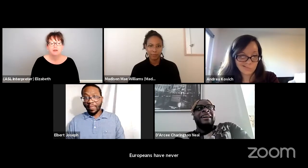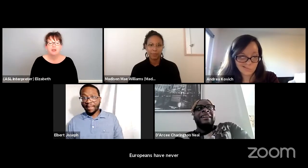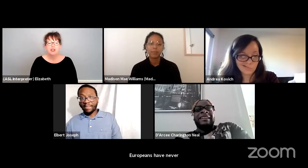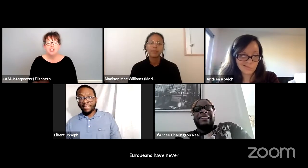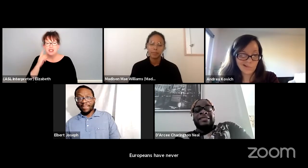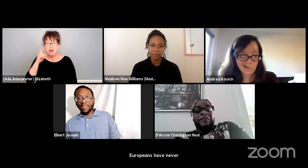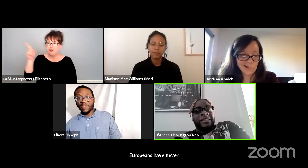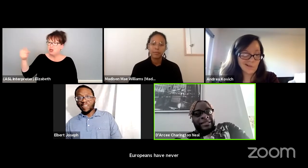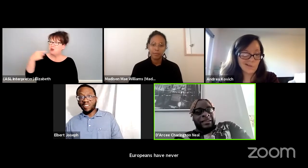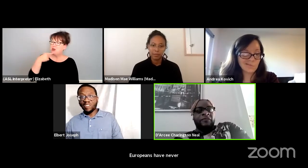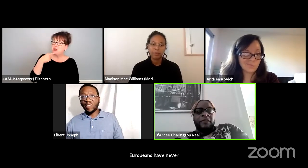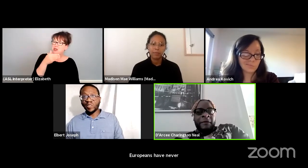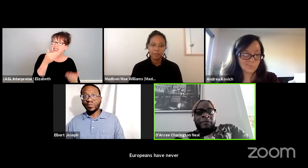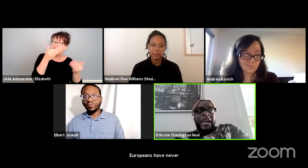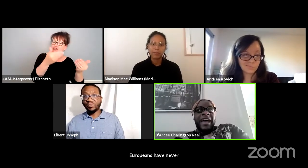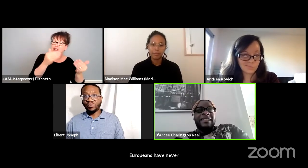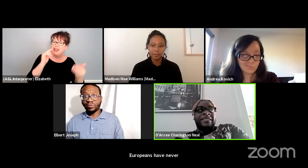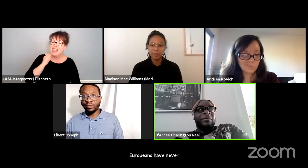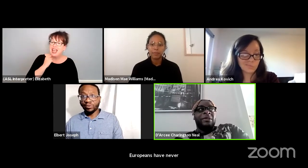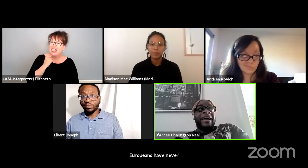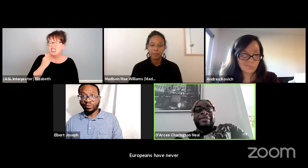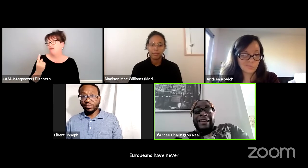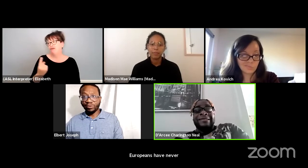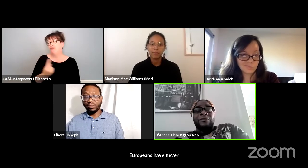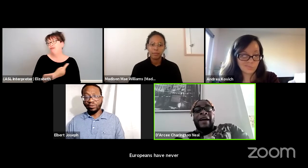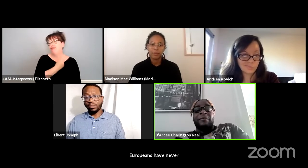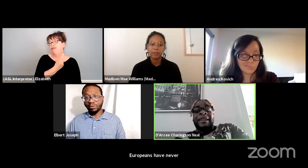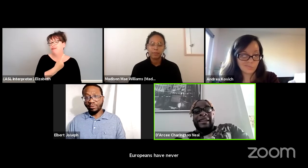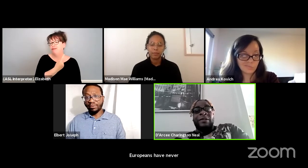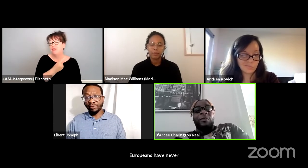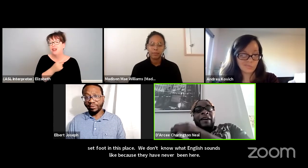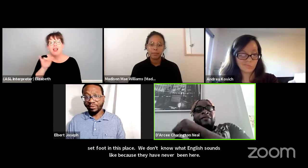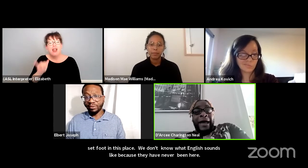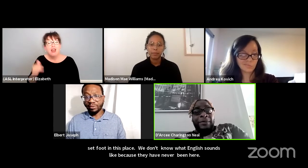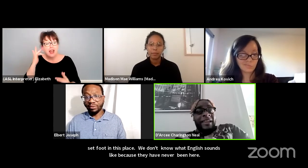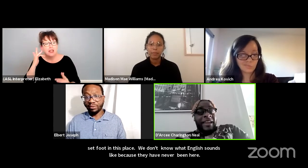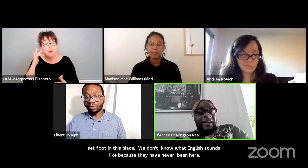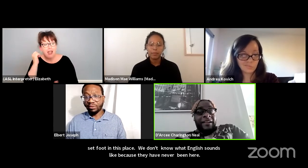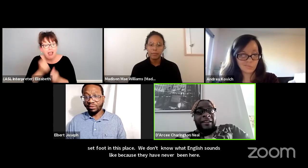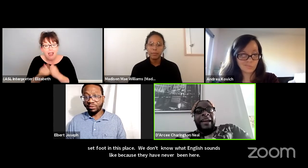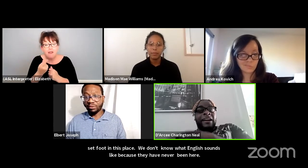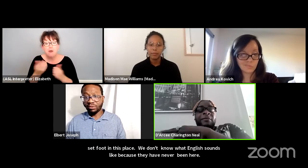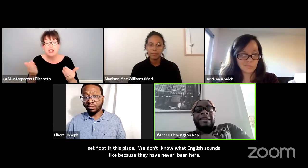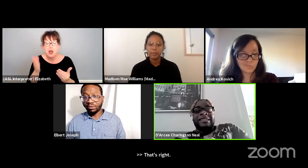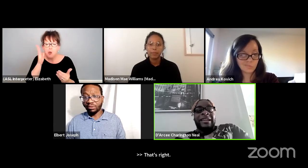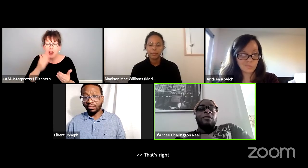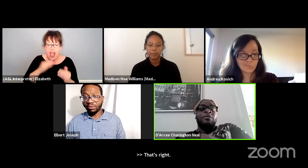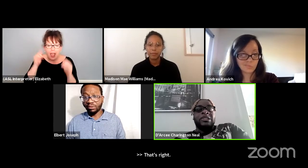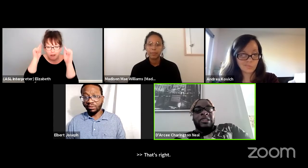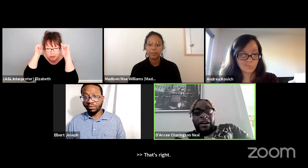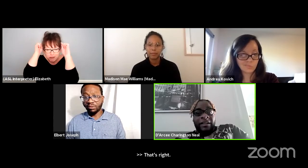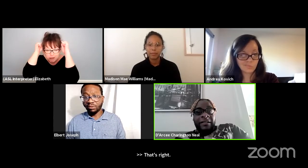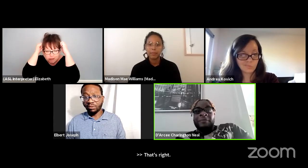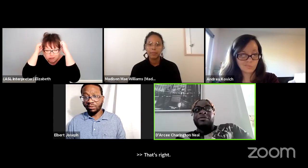So for you to adjust that is offensive. And they were like that's why everybody in here will have nappy hair. Everybody's skin will be dark